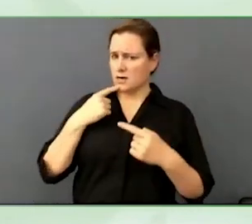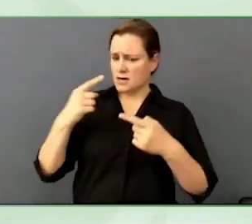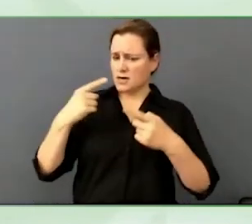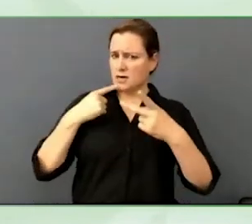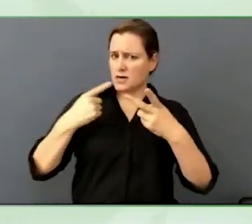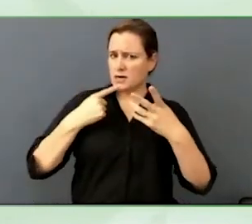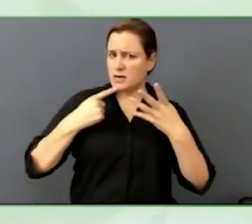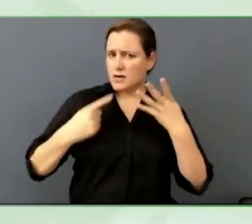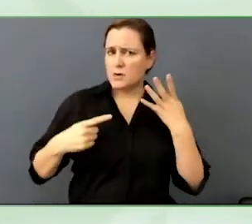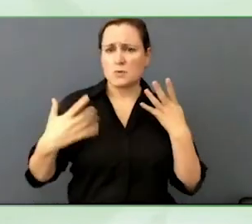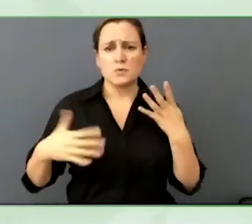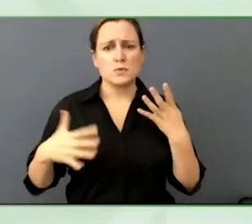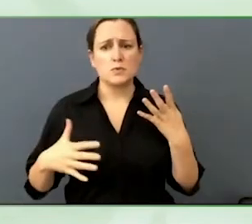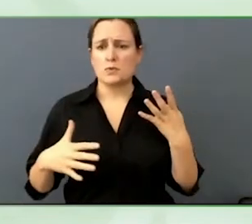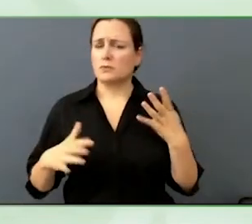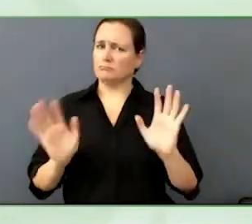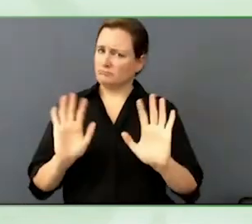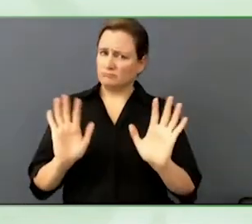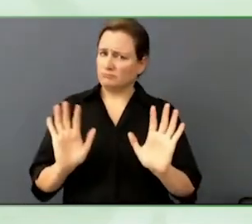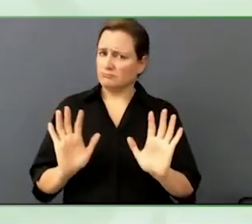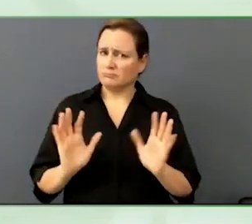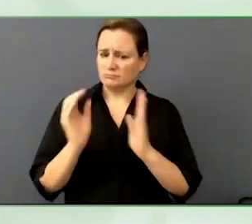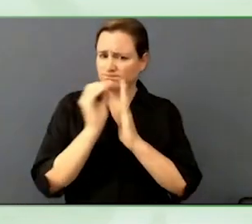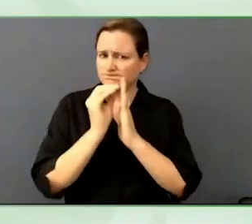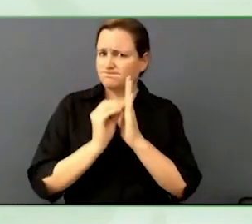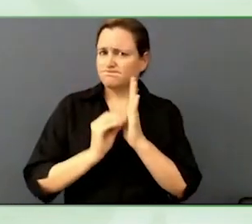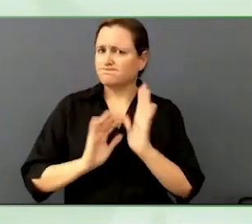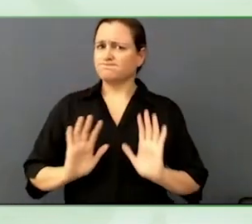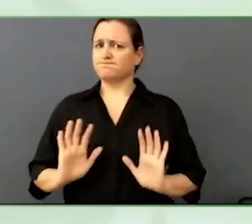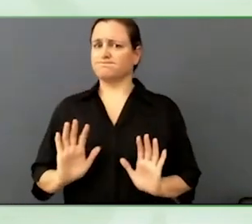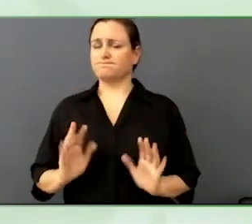And we are seeing organisations already banned the use of ChatGPT.